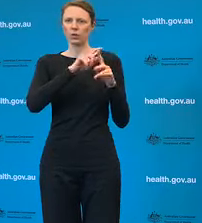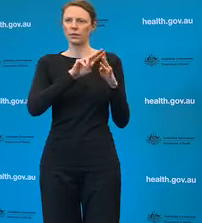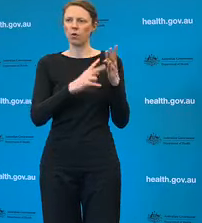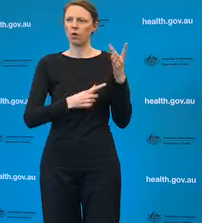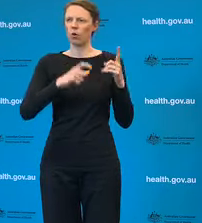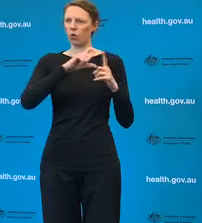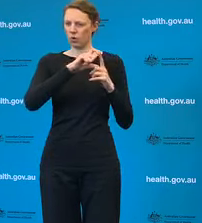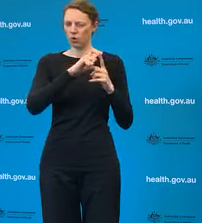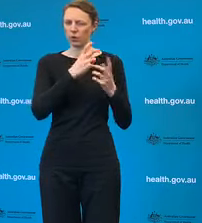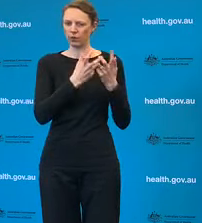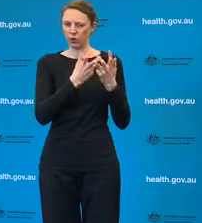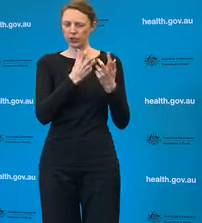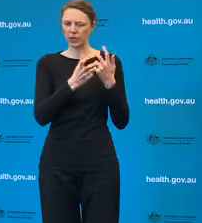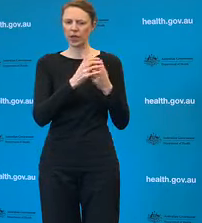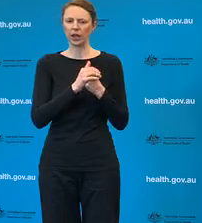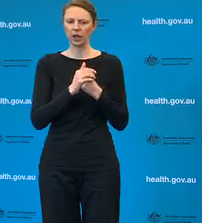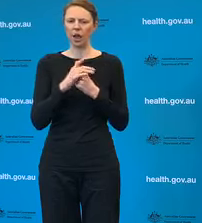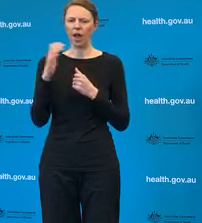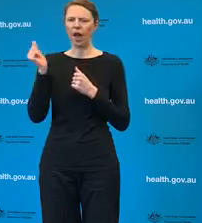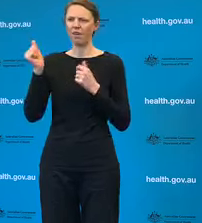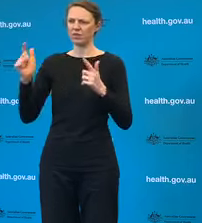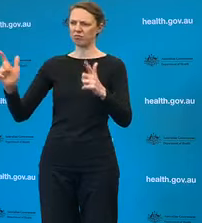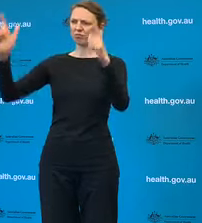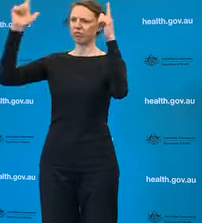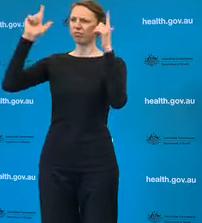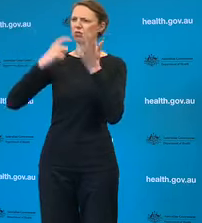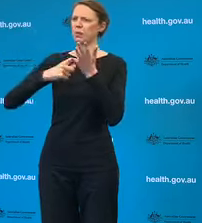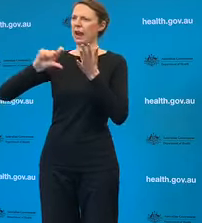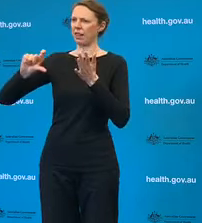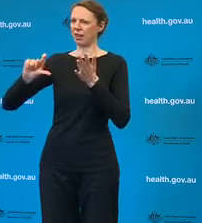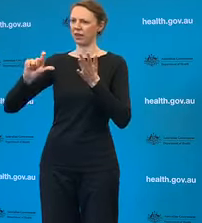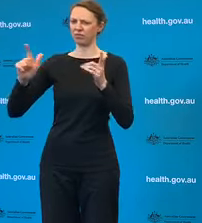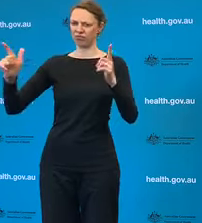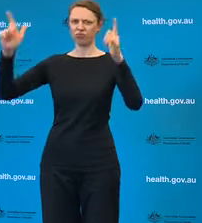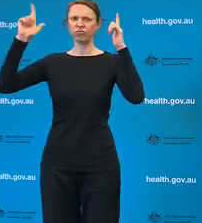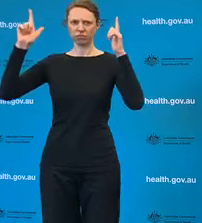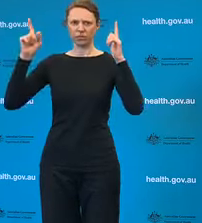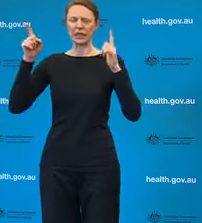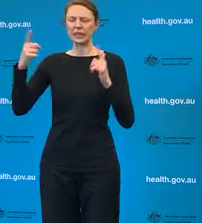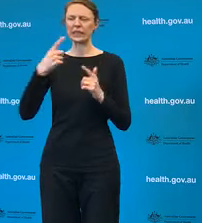with concerns about its- and making use of a cell line cultured from an